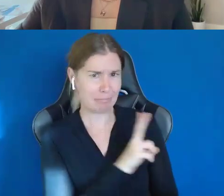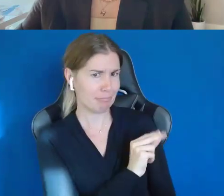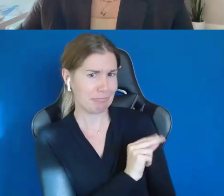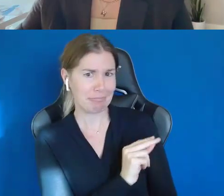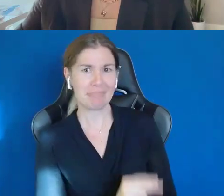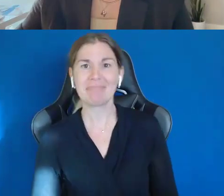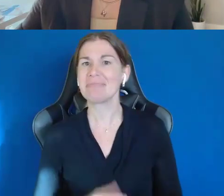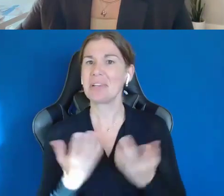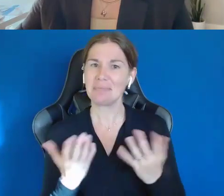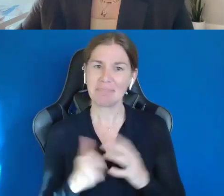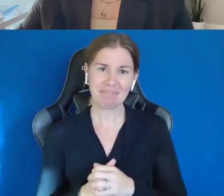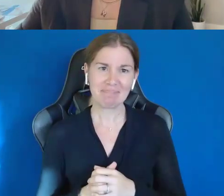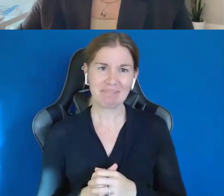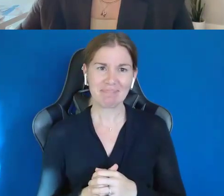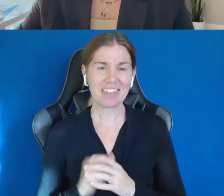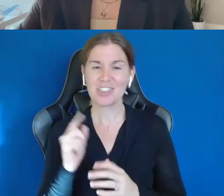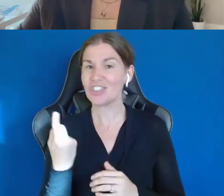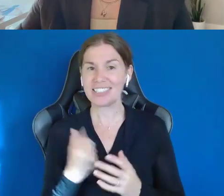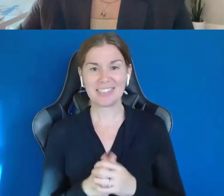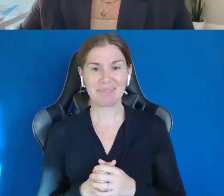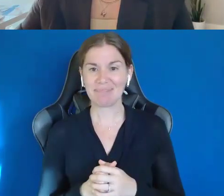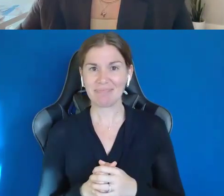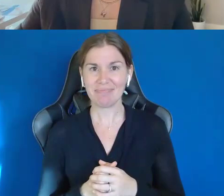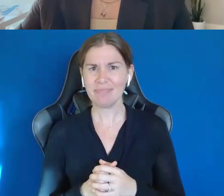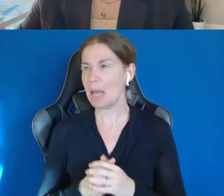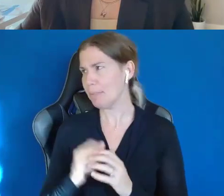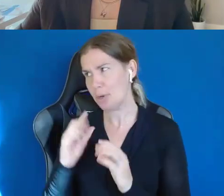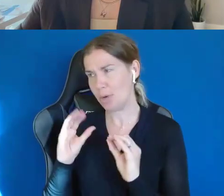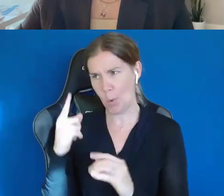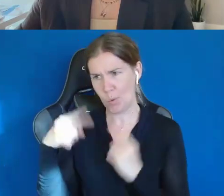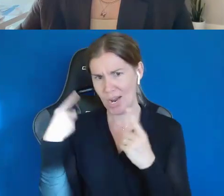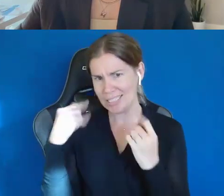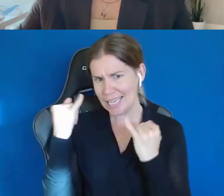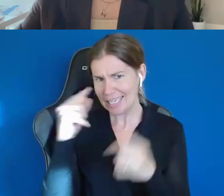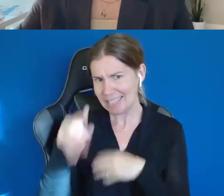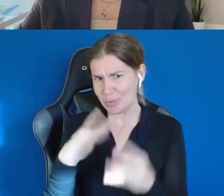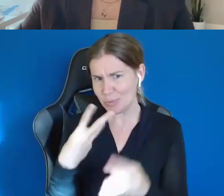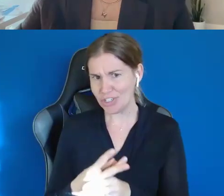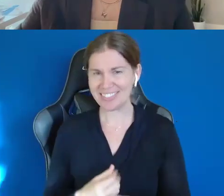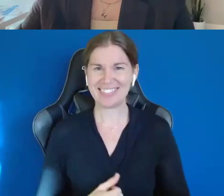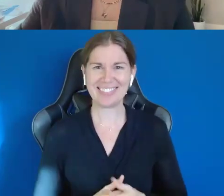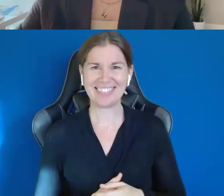So, you know, just >> MICHAEL COYNE: No crazy ideas in this world. No, no, we don't want those! We don't want those.